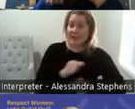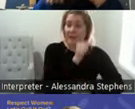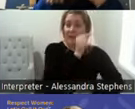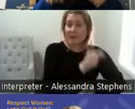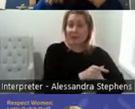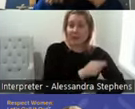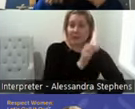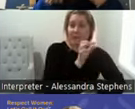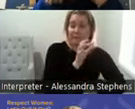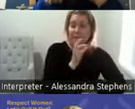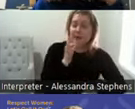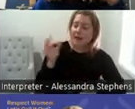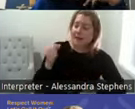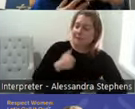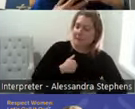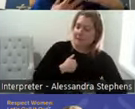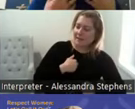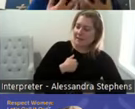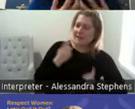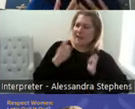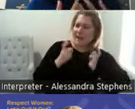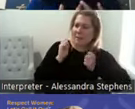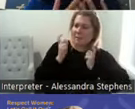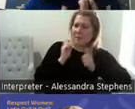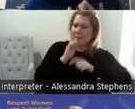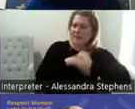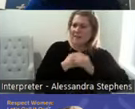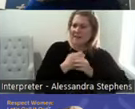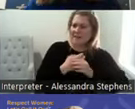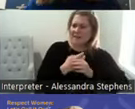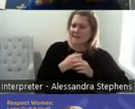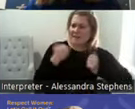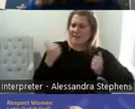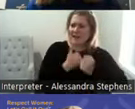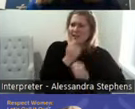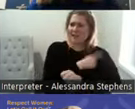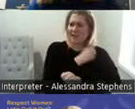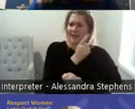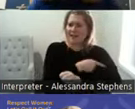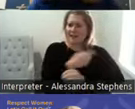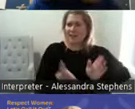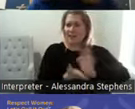on weekend leave. I'm a bit worried about having enough energy for going home. And